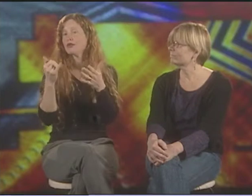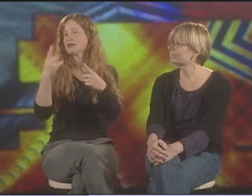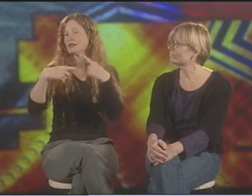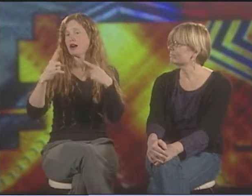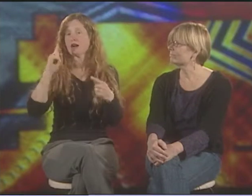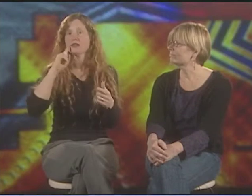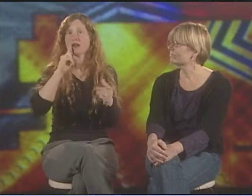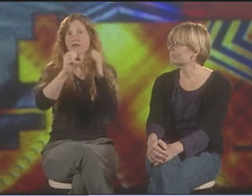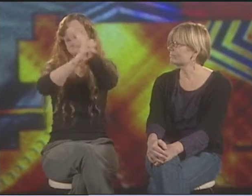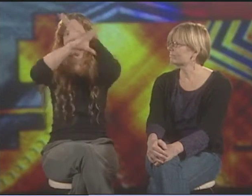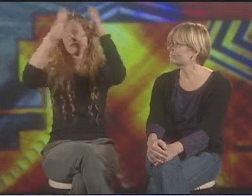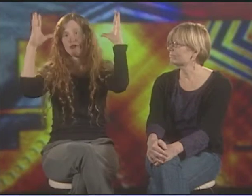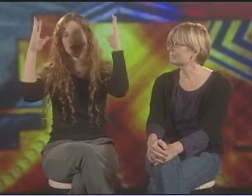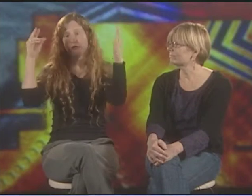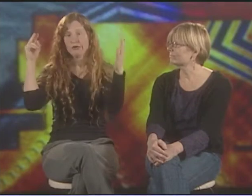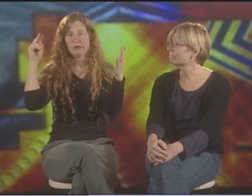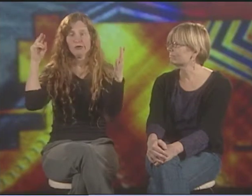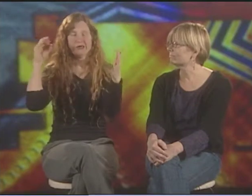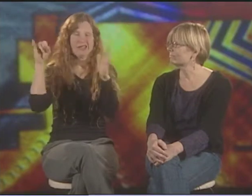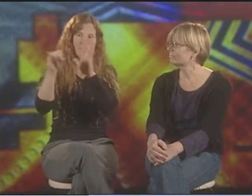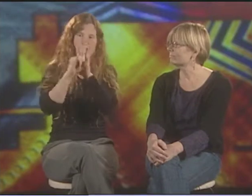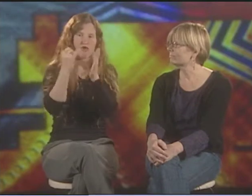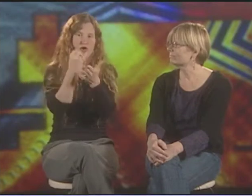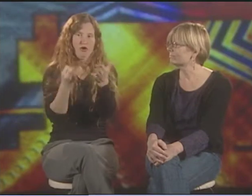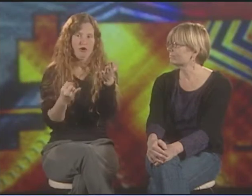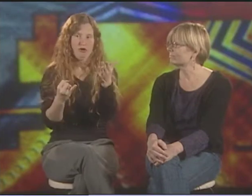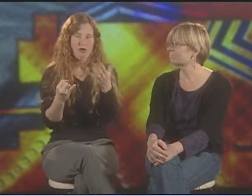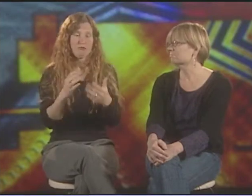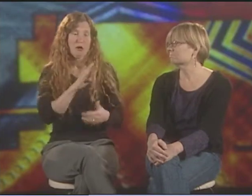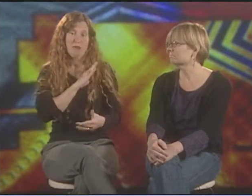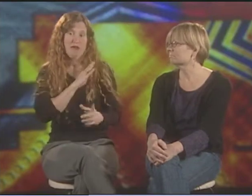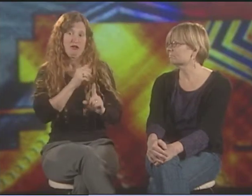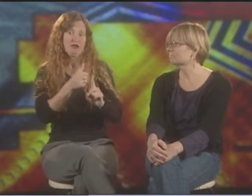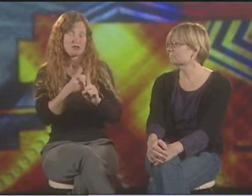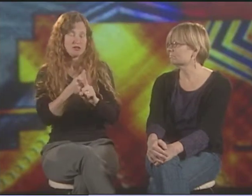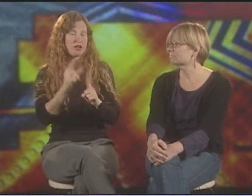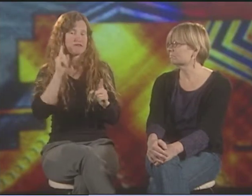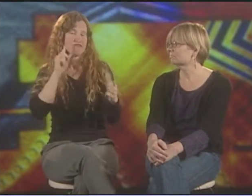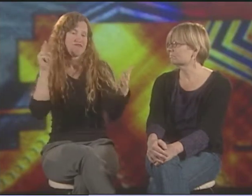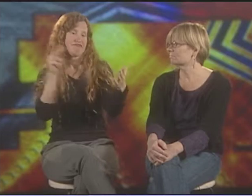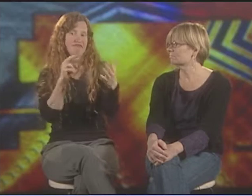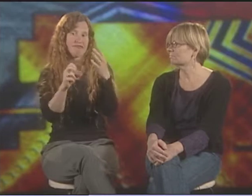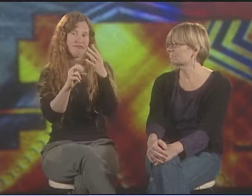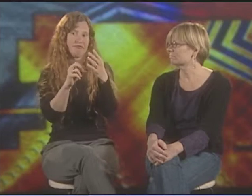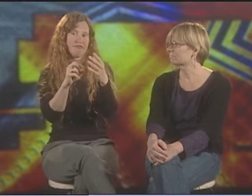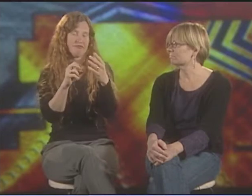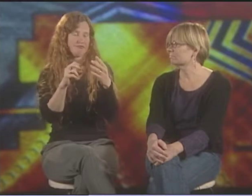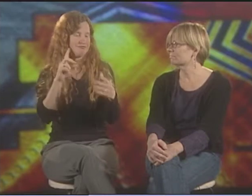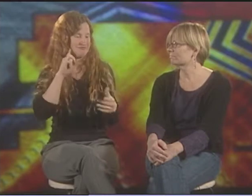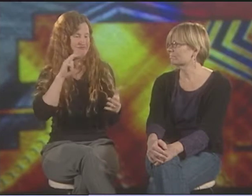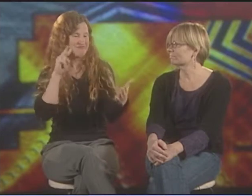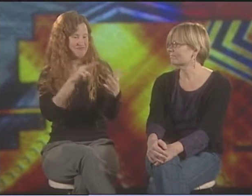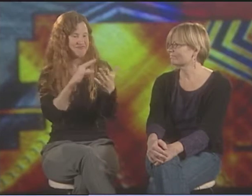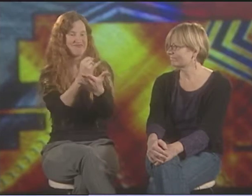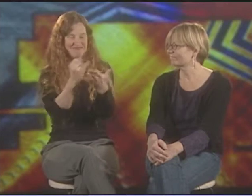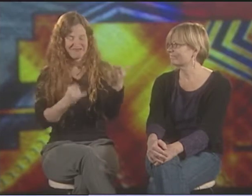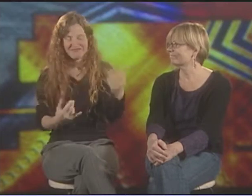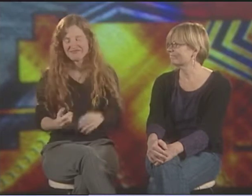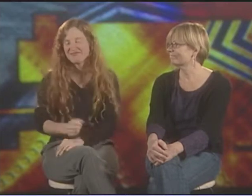SOME OF THE OTHER ARTISTS SIGN IT IN A DIFFERENT WAY, BUT IT MEANS THE SAME THING. BETTY HERSELF SIGNS IT THIS WAY.